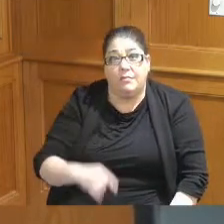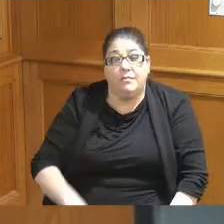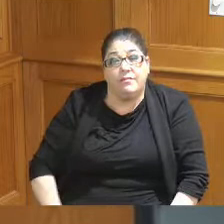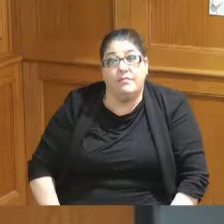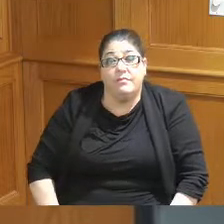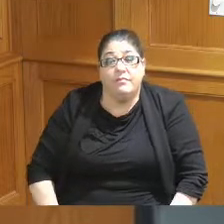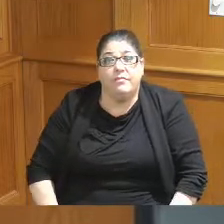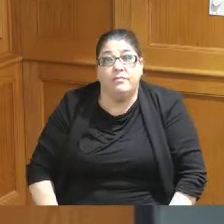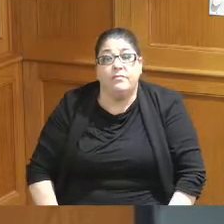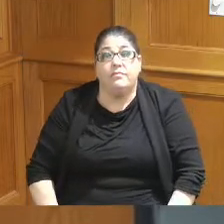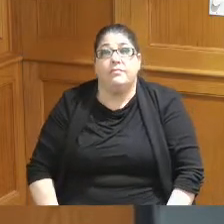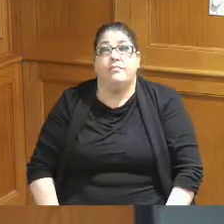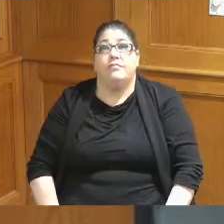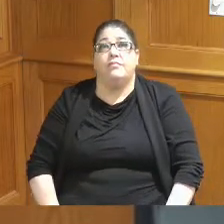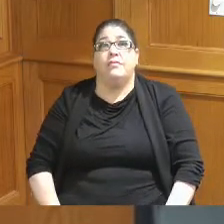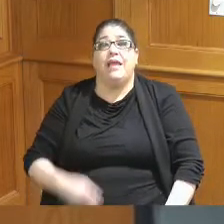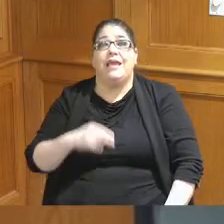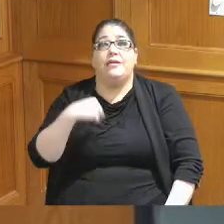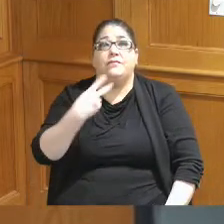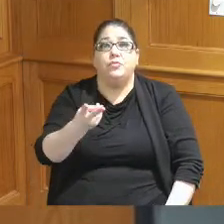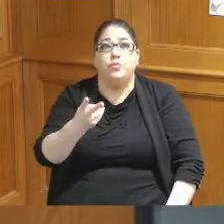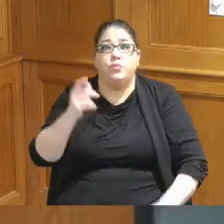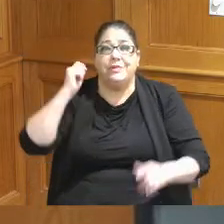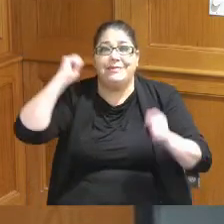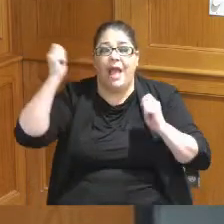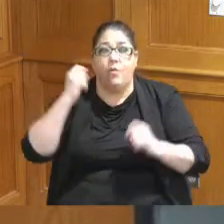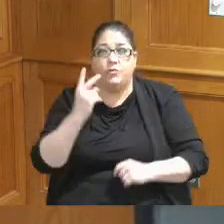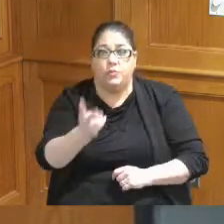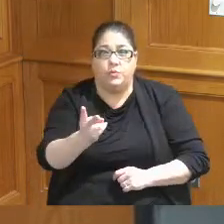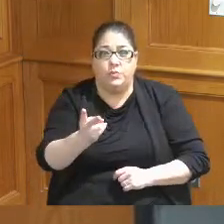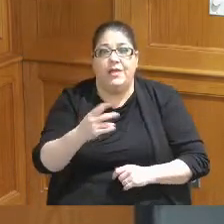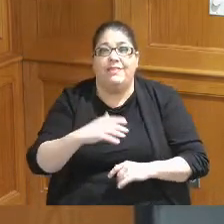they give them two towels and don't give them the best of service